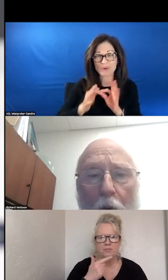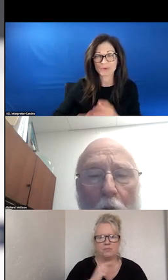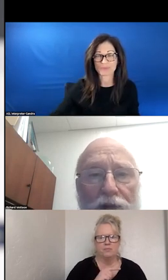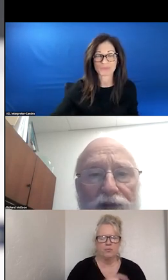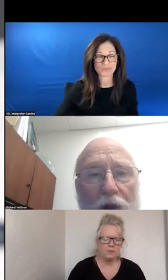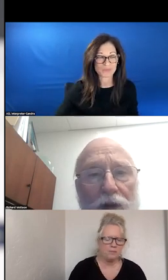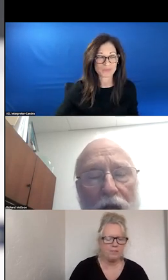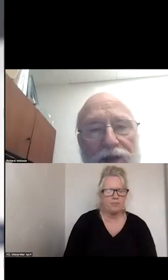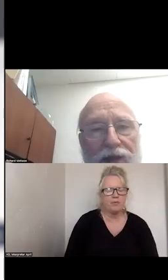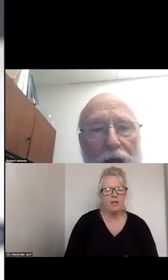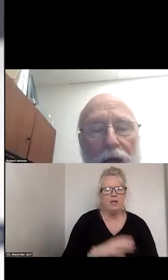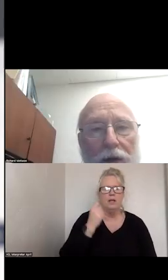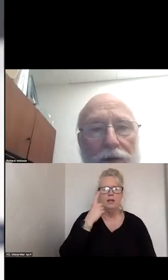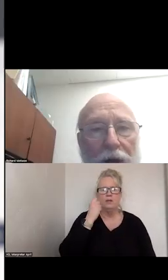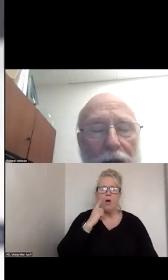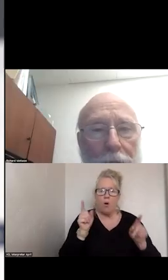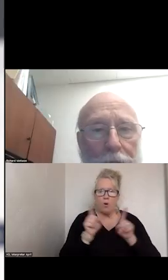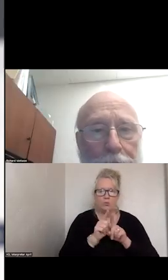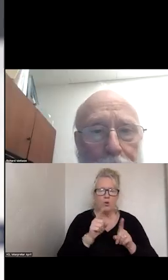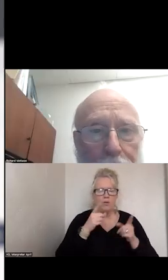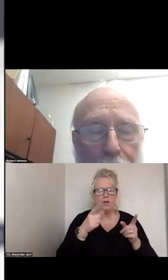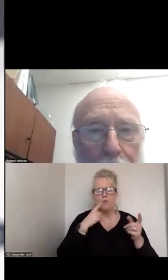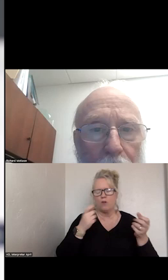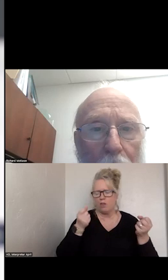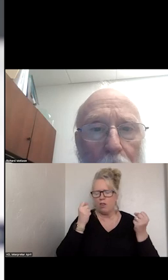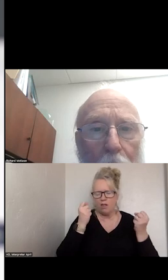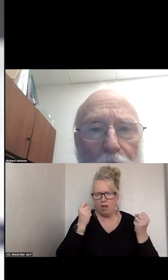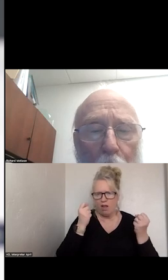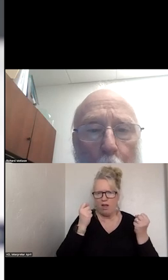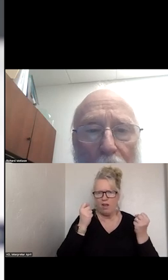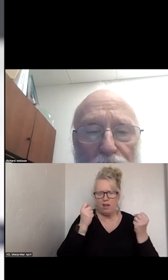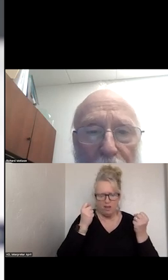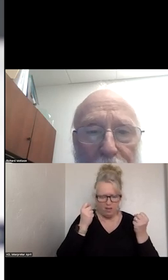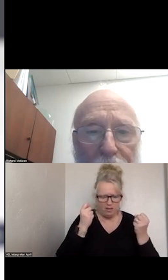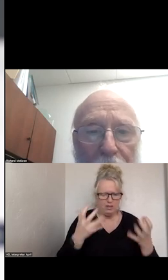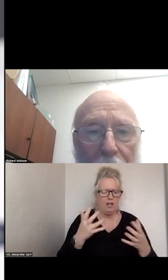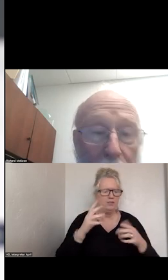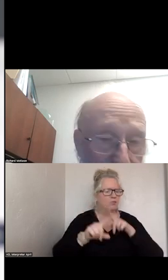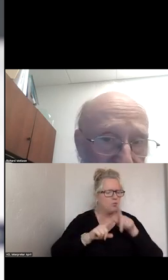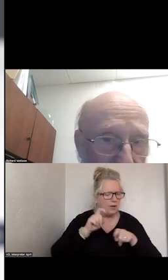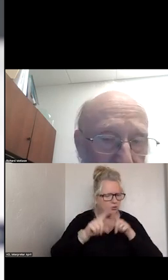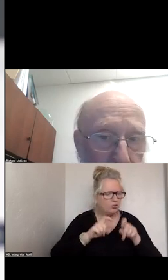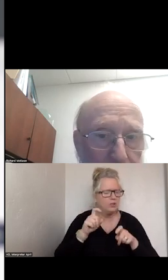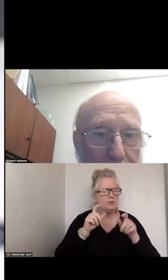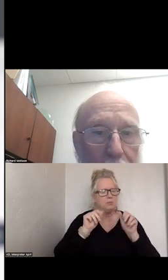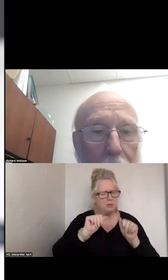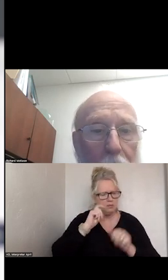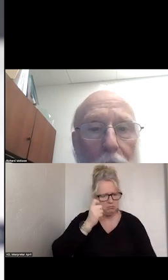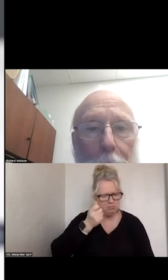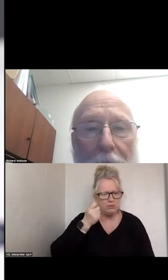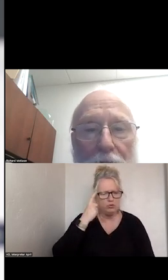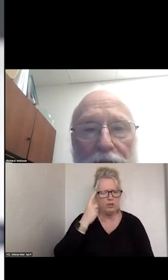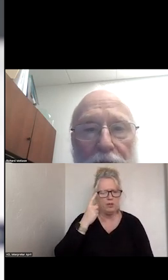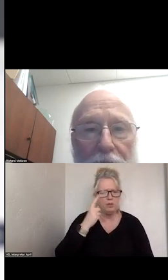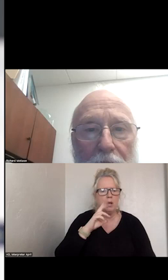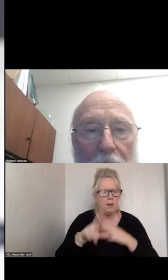THERE ARE ALSO LOTS OF QUESTIONS, UNDERSTANDABLE, ABOUT THE